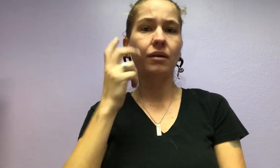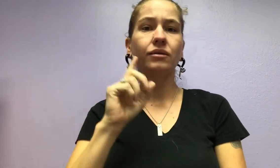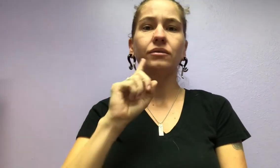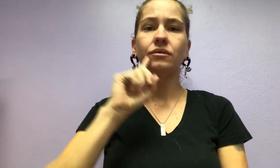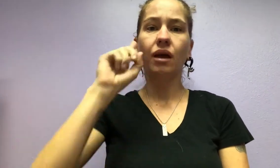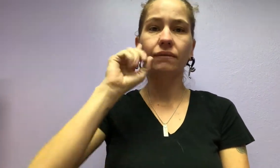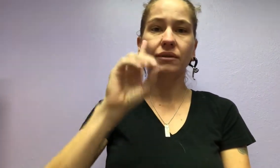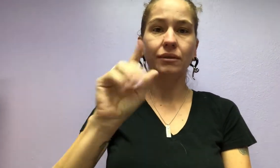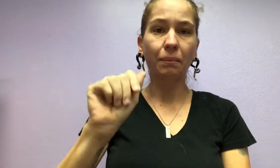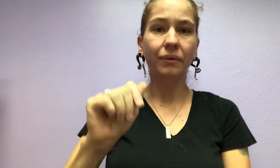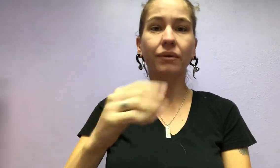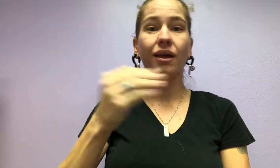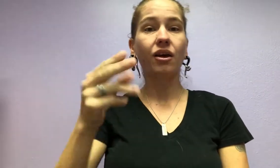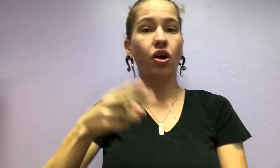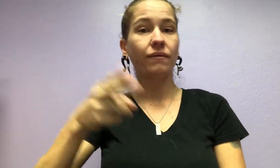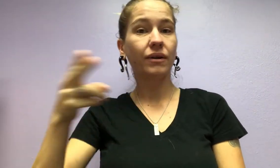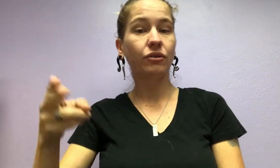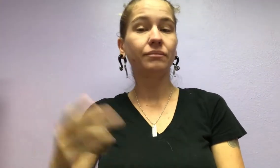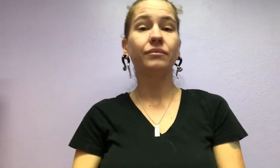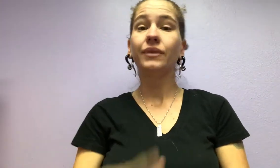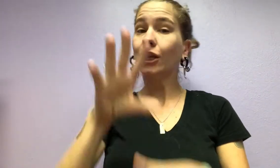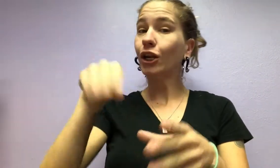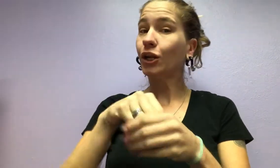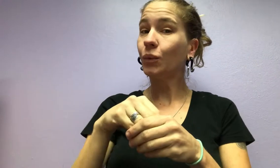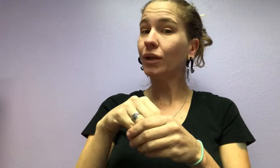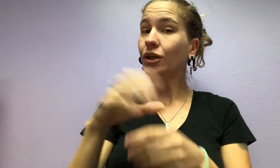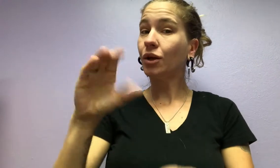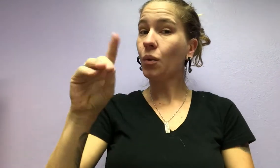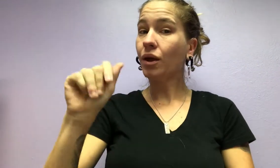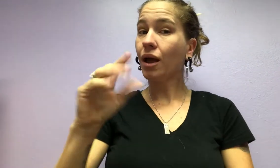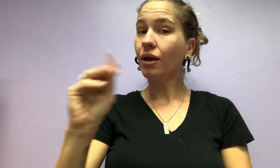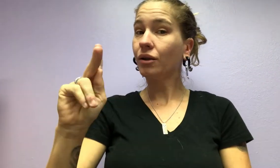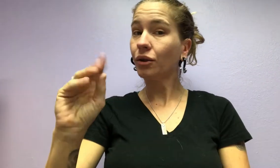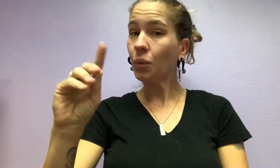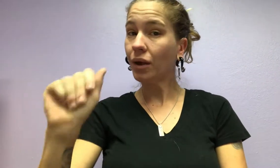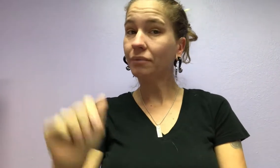DeafDisabled, and Hard of Hearing. Including CODAs and KODAs!